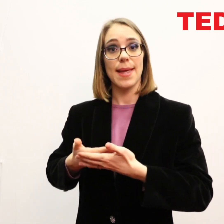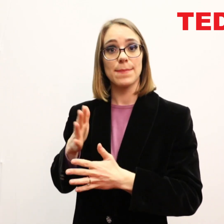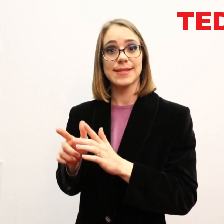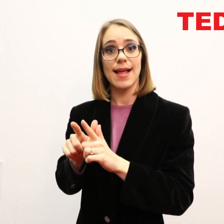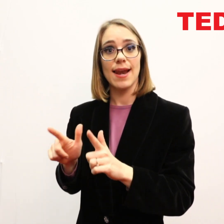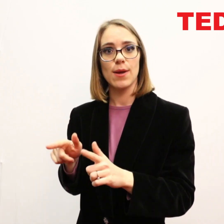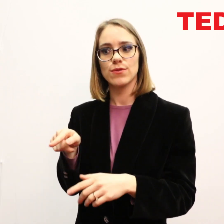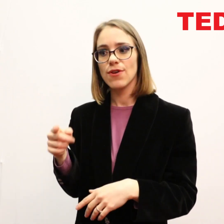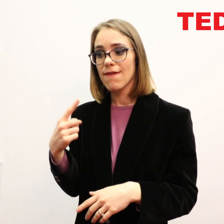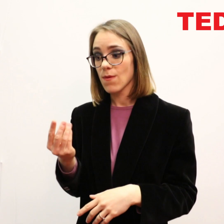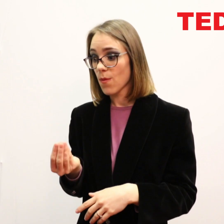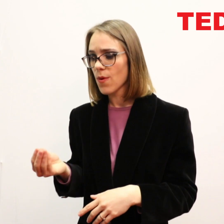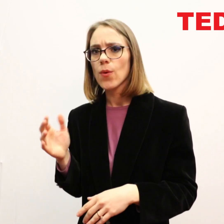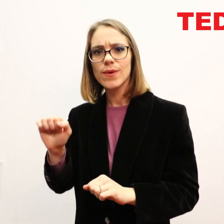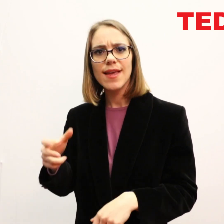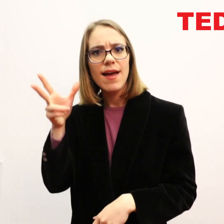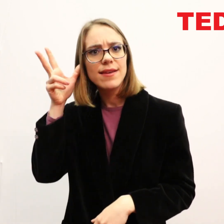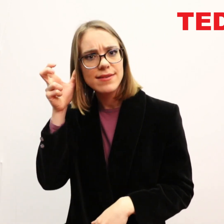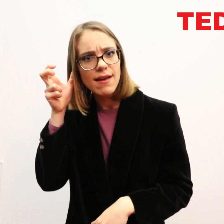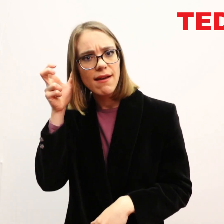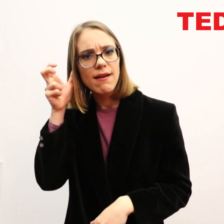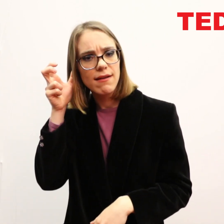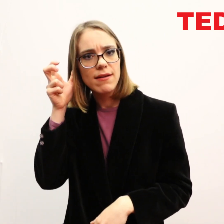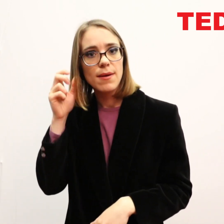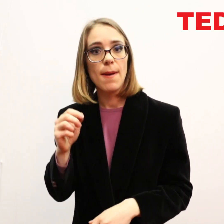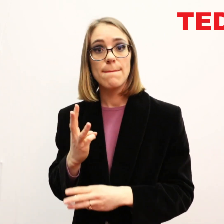On one hand, your baby sign language, or little ones who can hear,